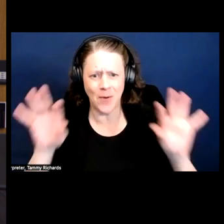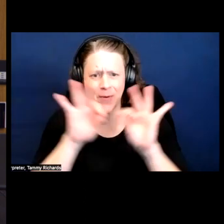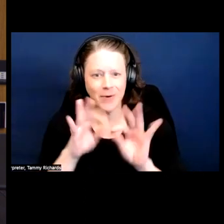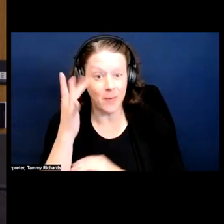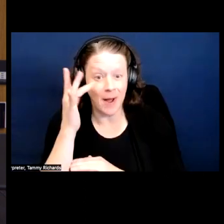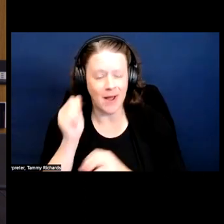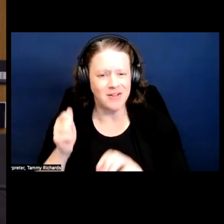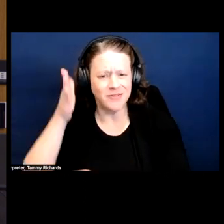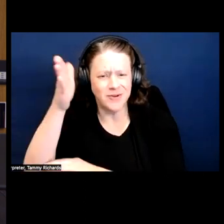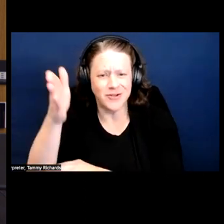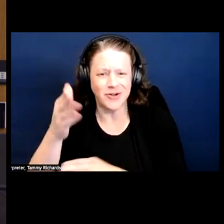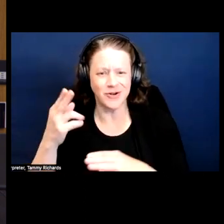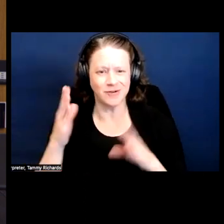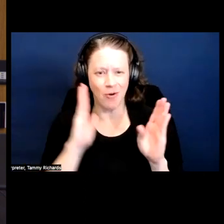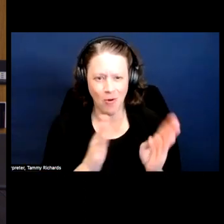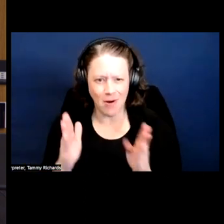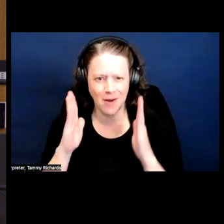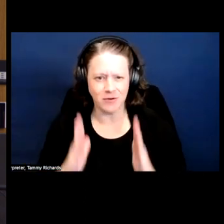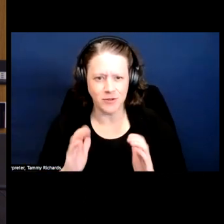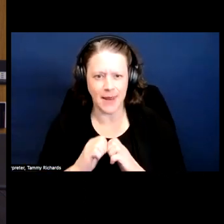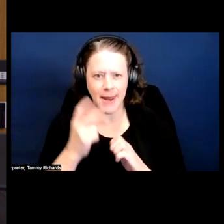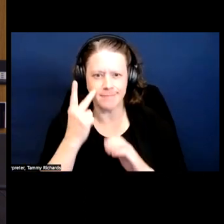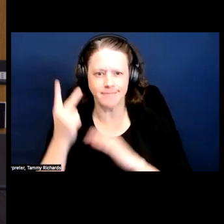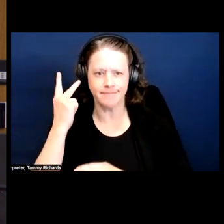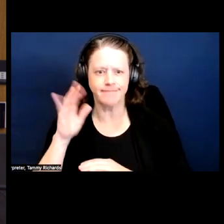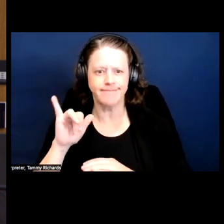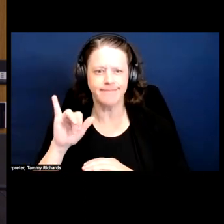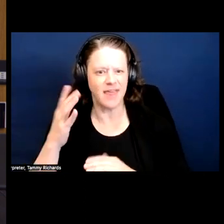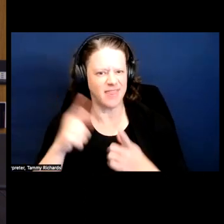And I think that learning that happened between the groups through just the modeling, right,